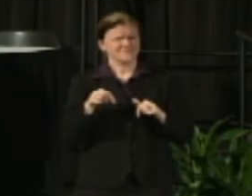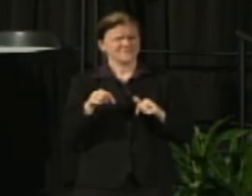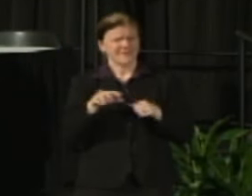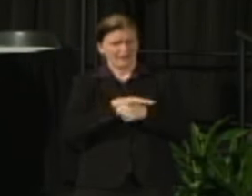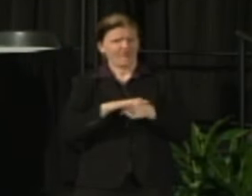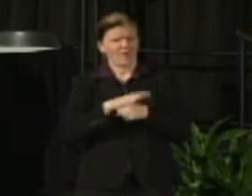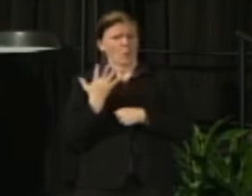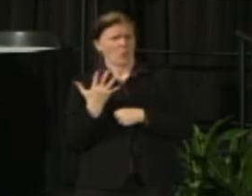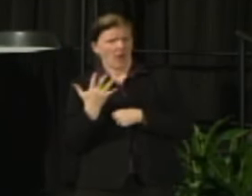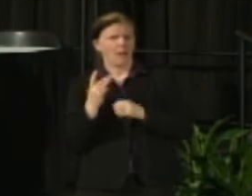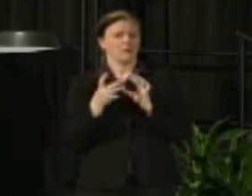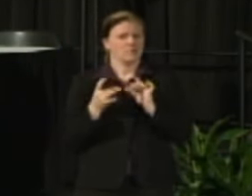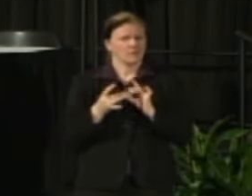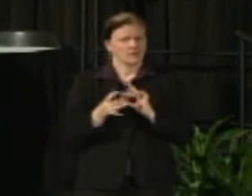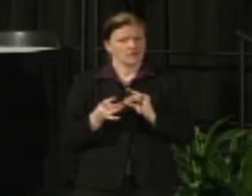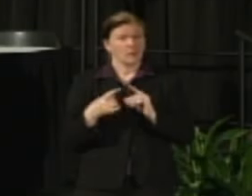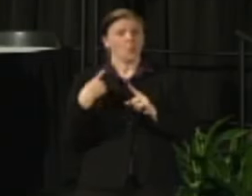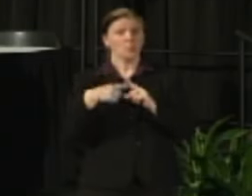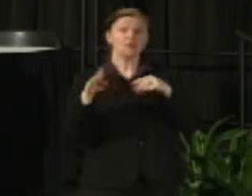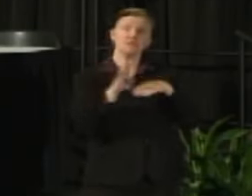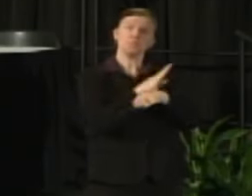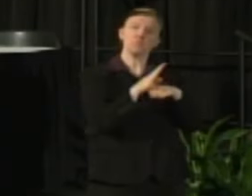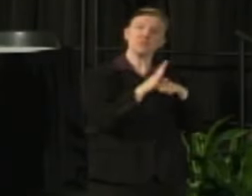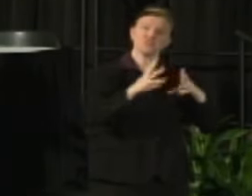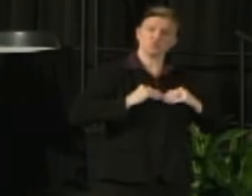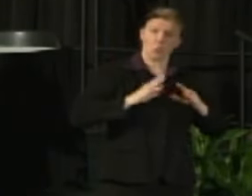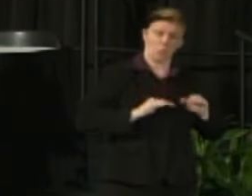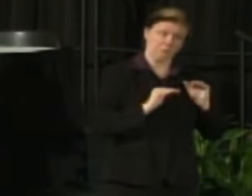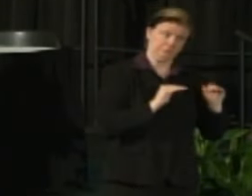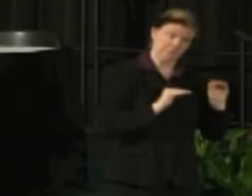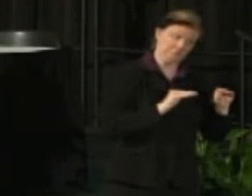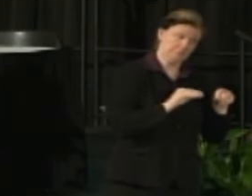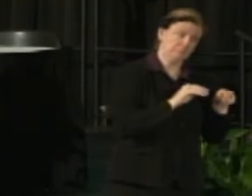We're talking to business and community leaders because of the influence that they can have